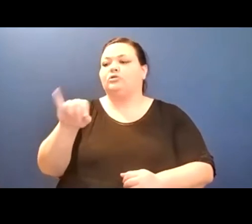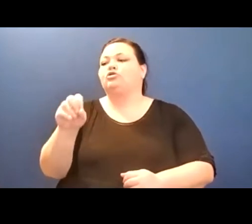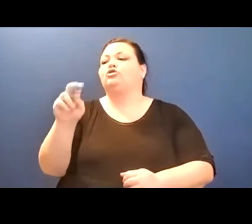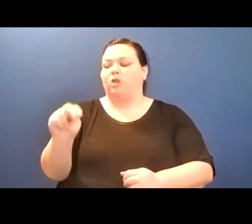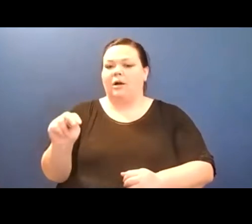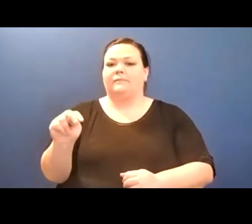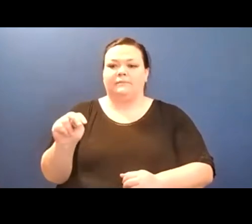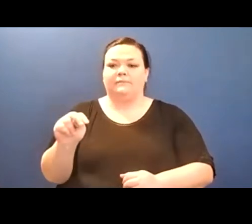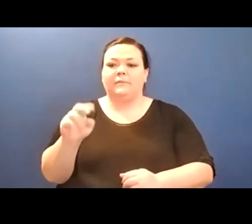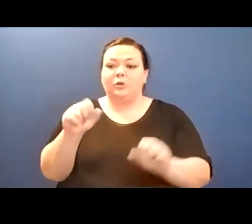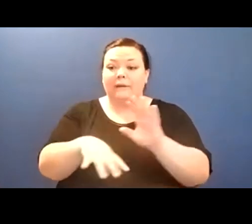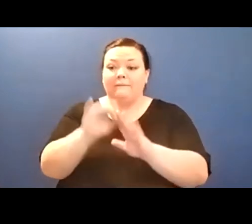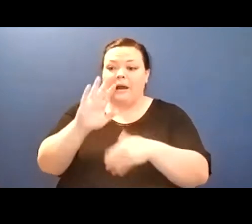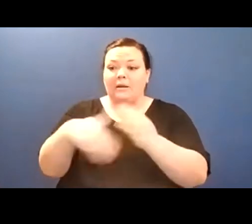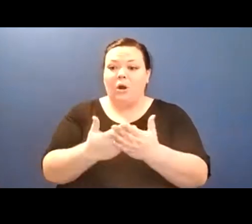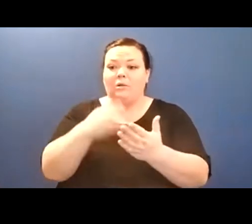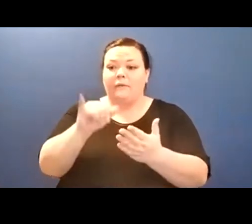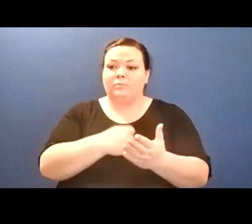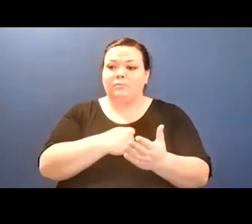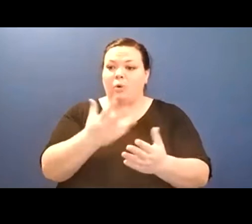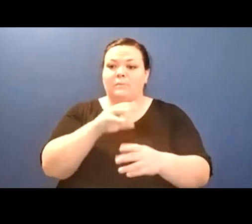I brought what I knew about the world to my daily life/